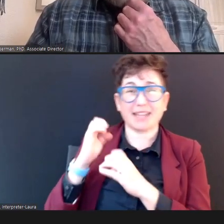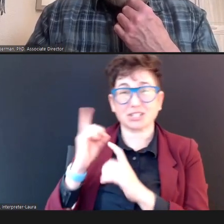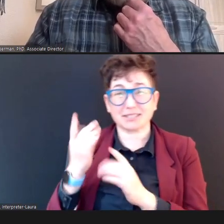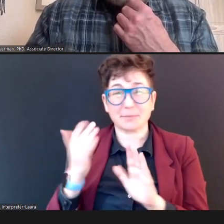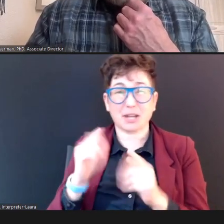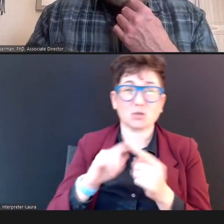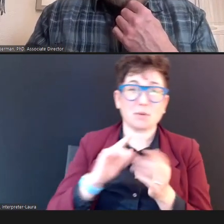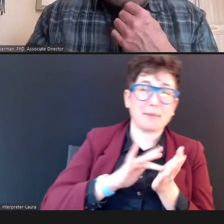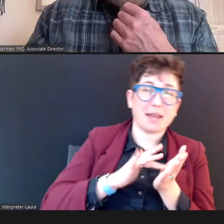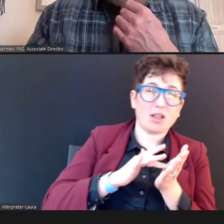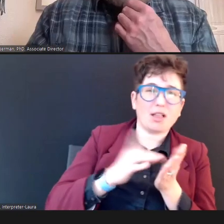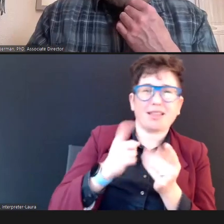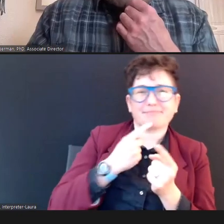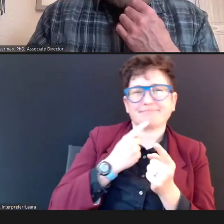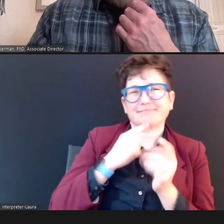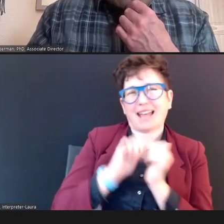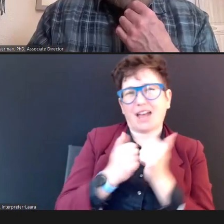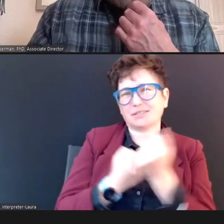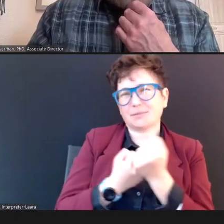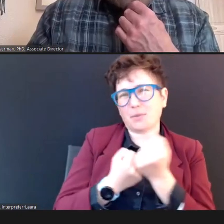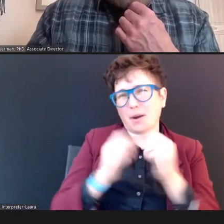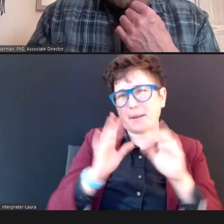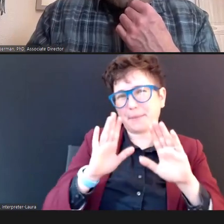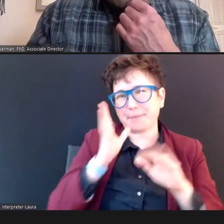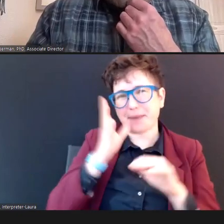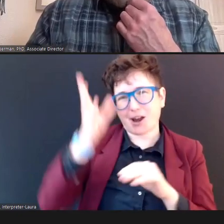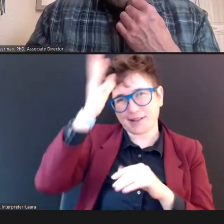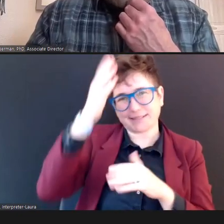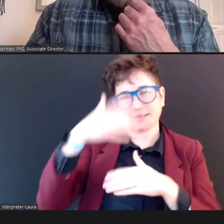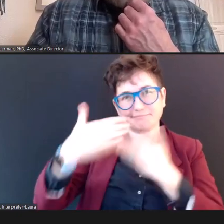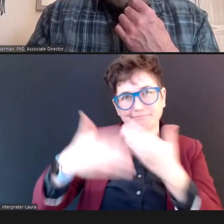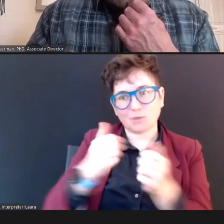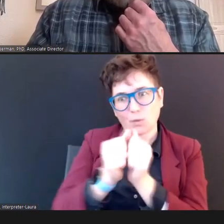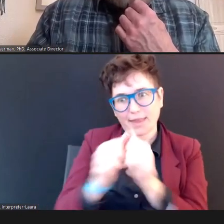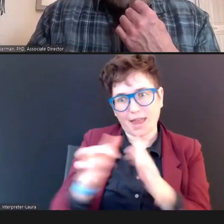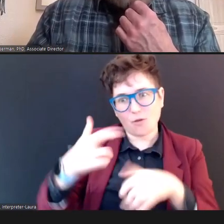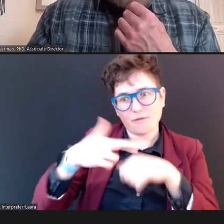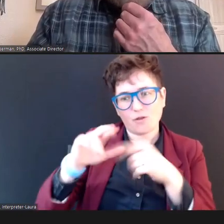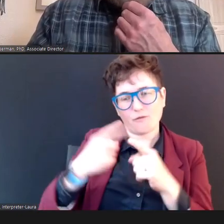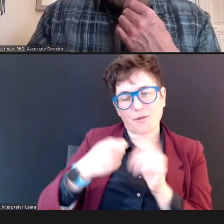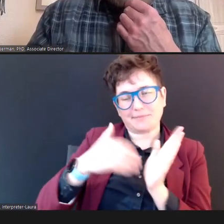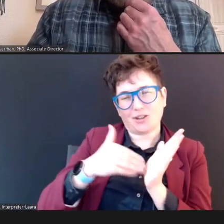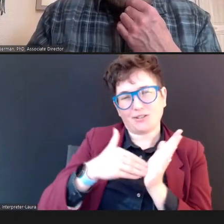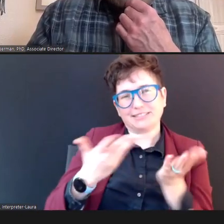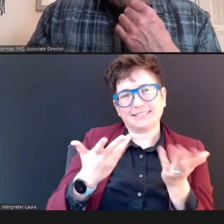a referral from their physician, We have some educational materials,